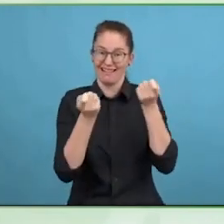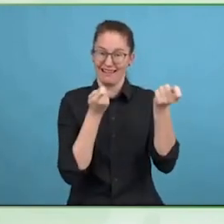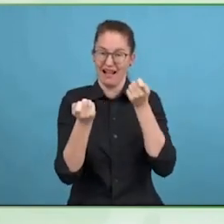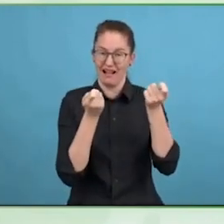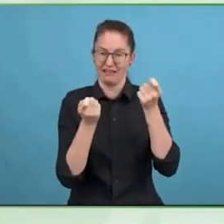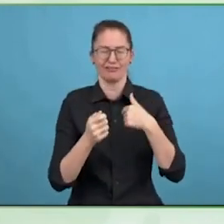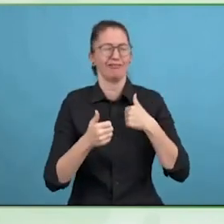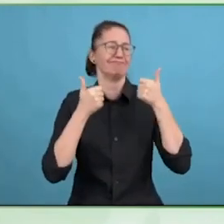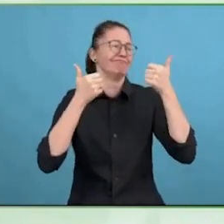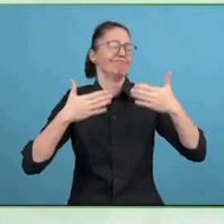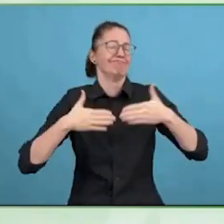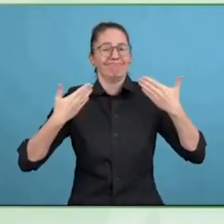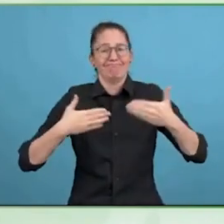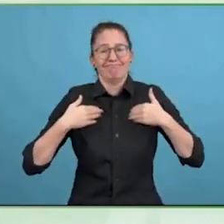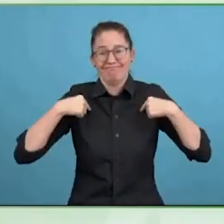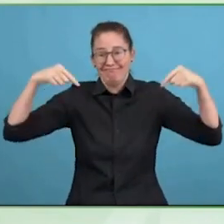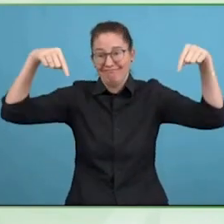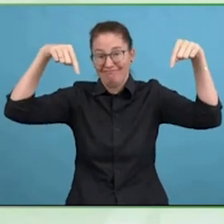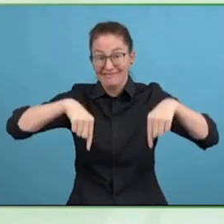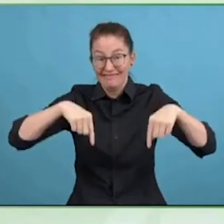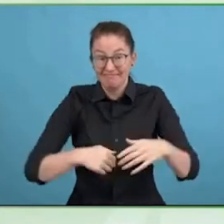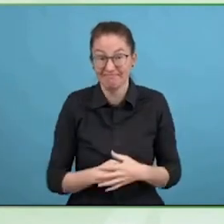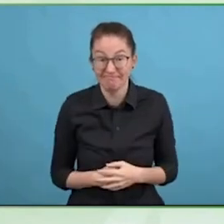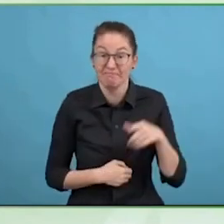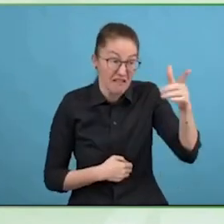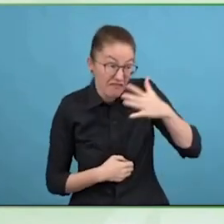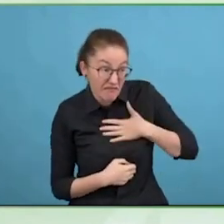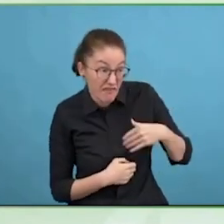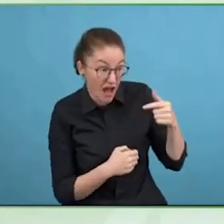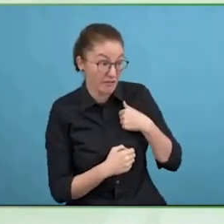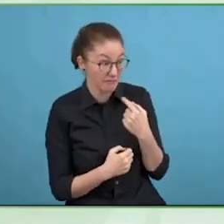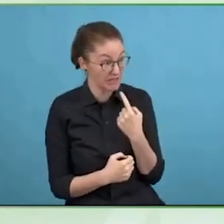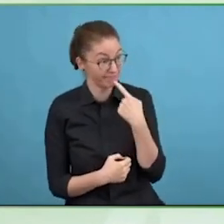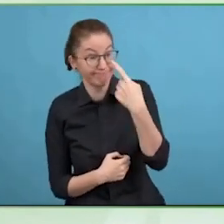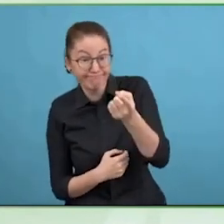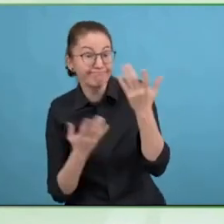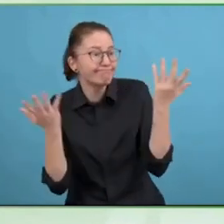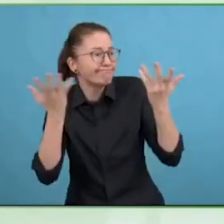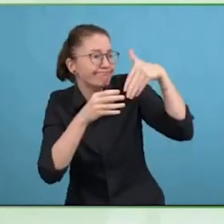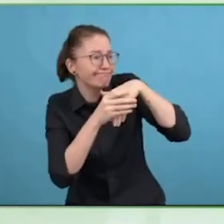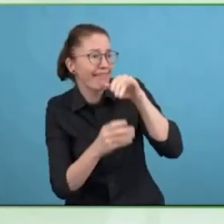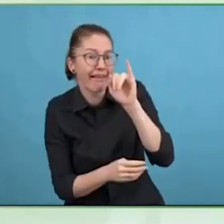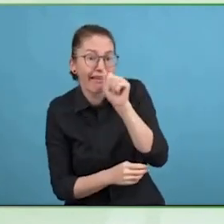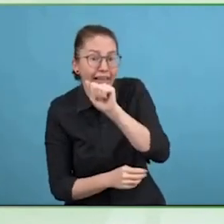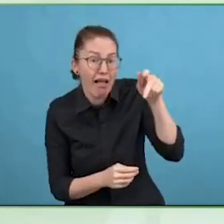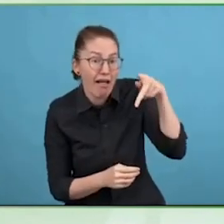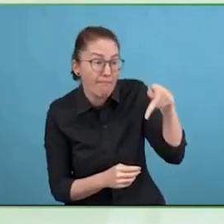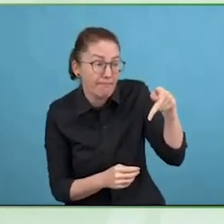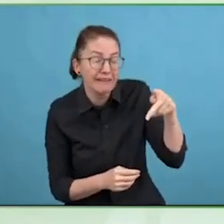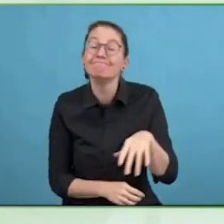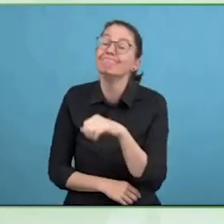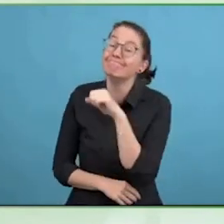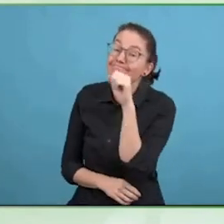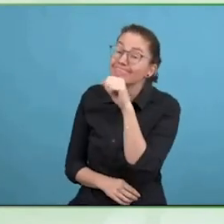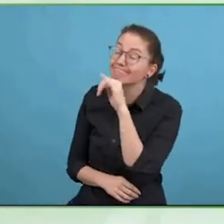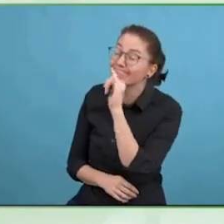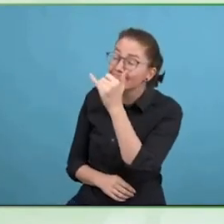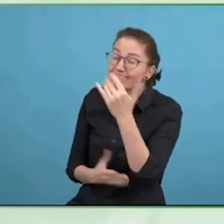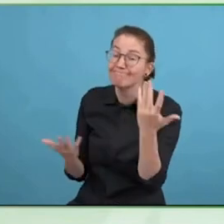Do you want me to tell you about IAAP? Yes, we founded the German speaking chapter in 2018, our lead